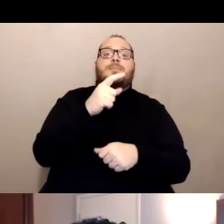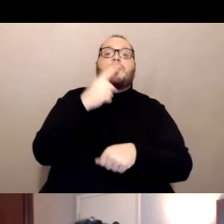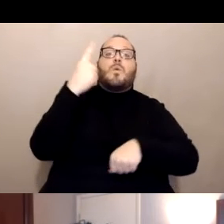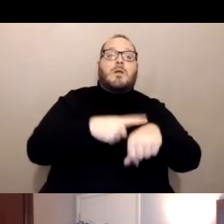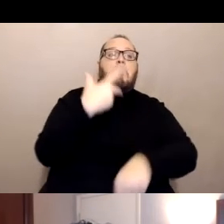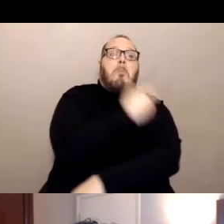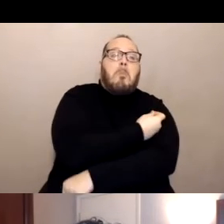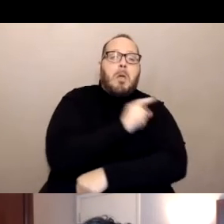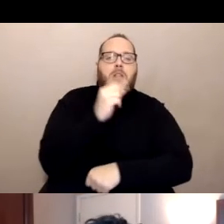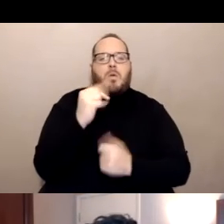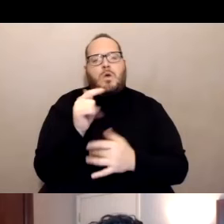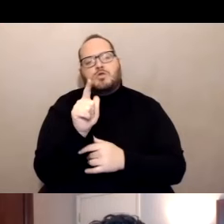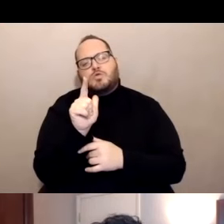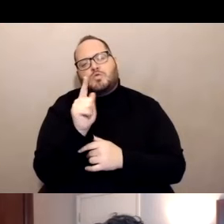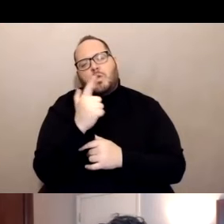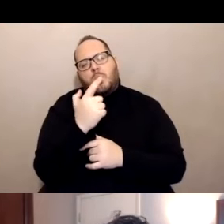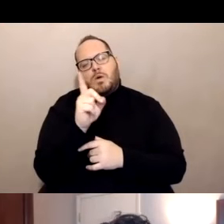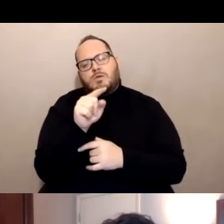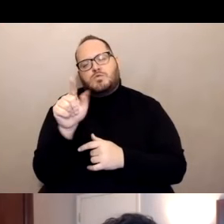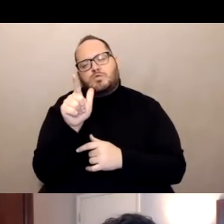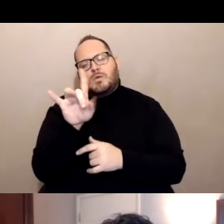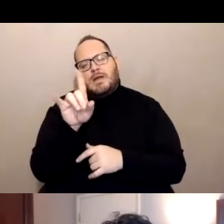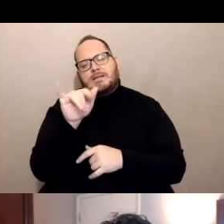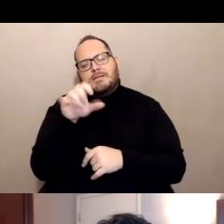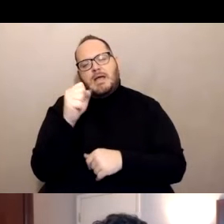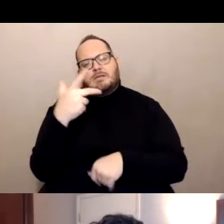the Johnson and Johnson Janssen vaccine, that's one dose for full immunity